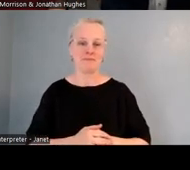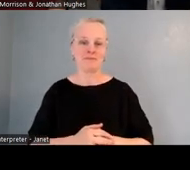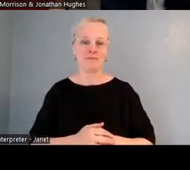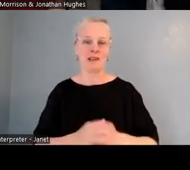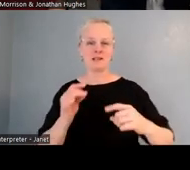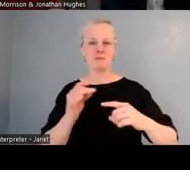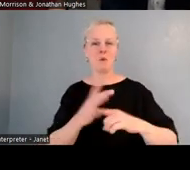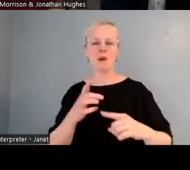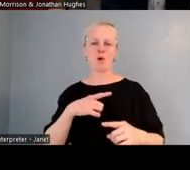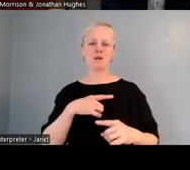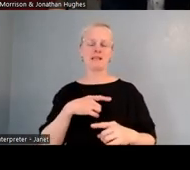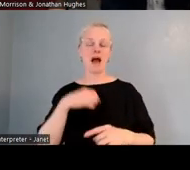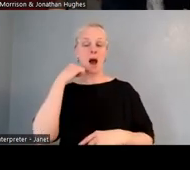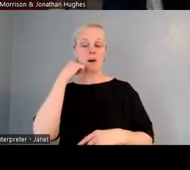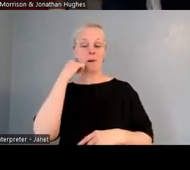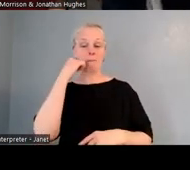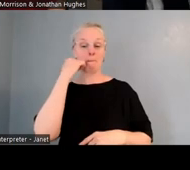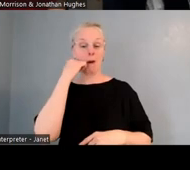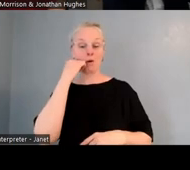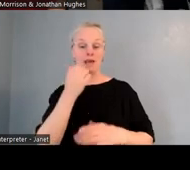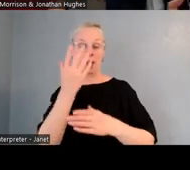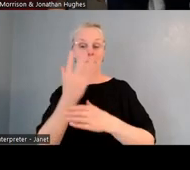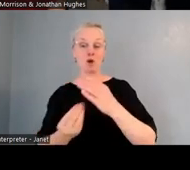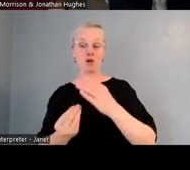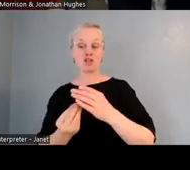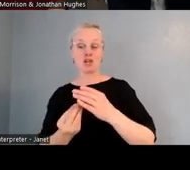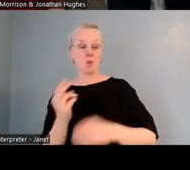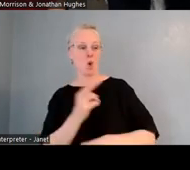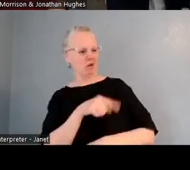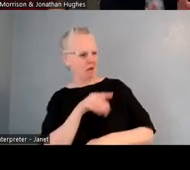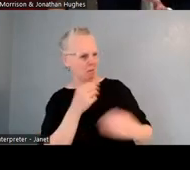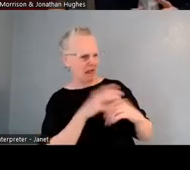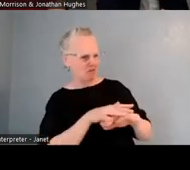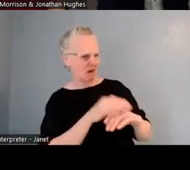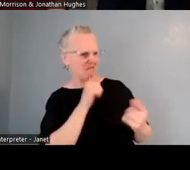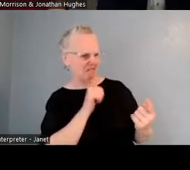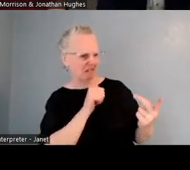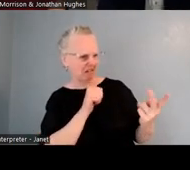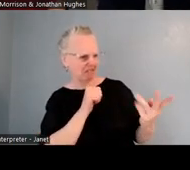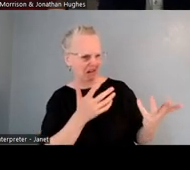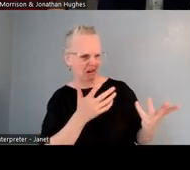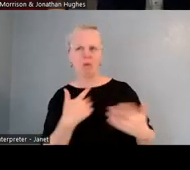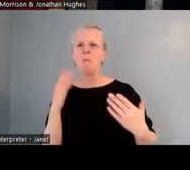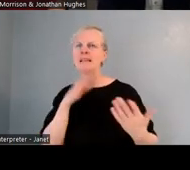or our English medium classes doing these amazing inquiry learning, teaching through maths approach, yet in our rumaki, the kids were sitting there